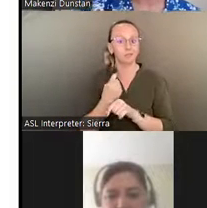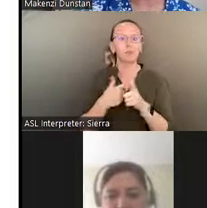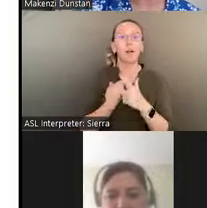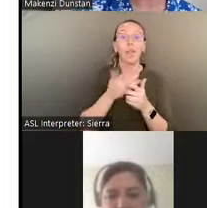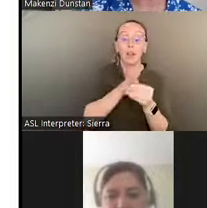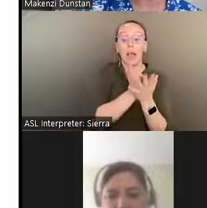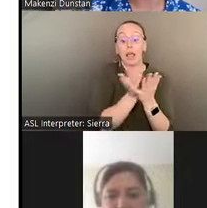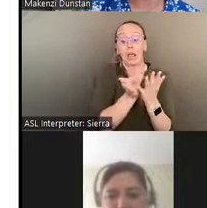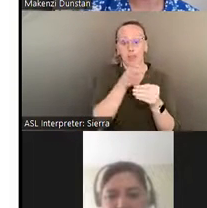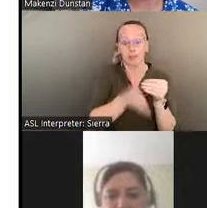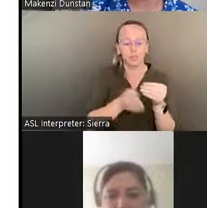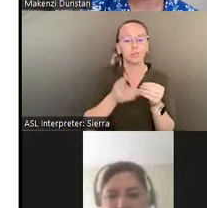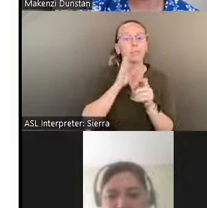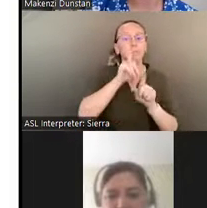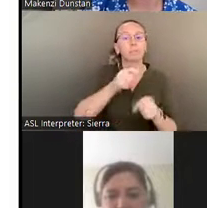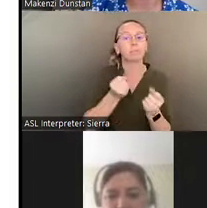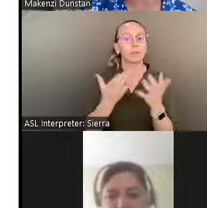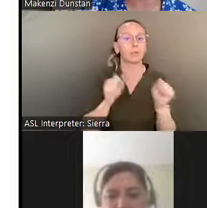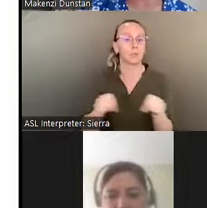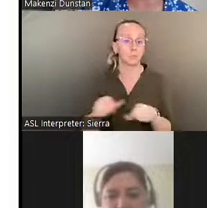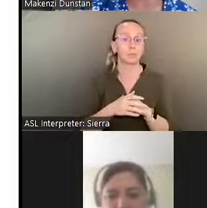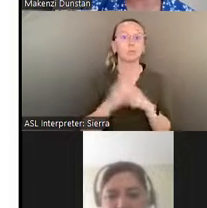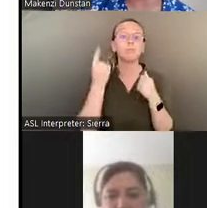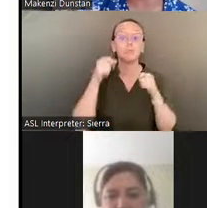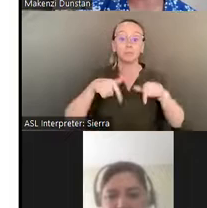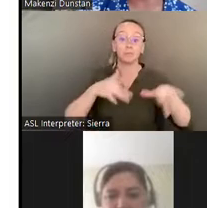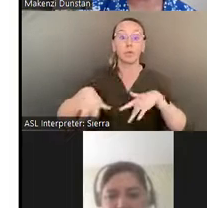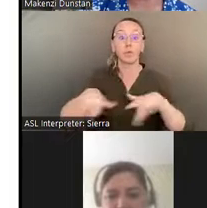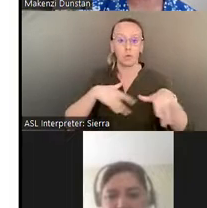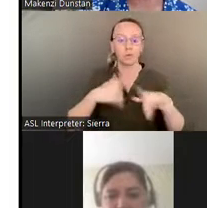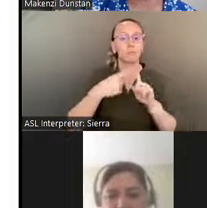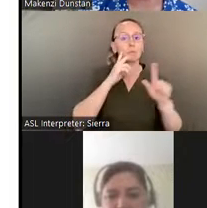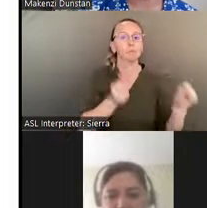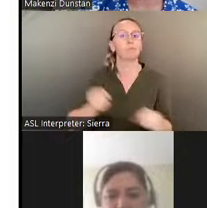This event is also being recorded and will be made available online in the coming weeks.